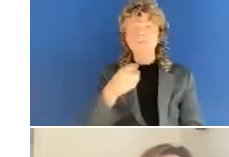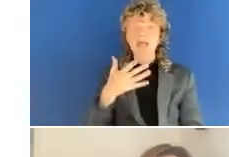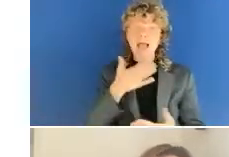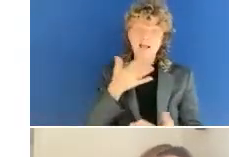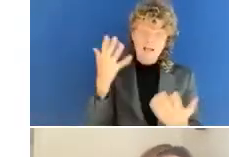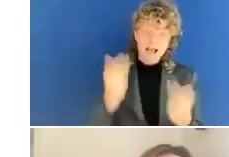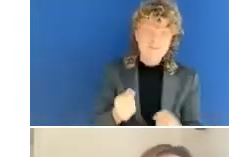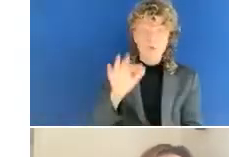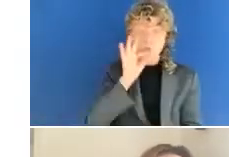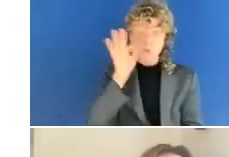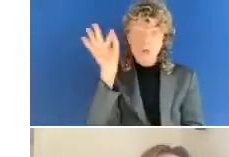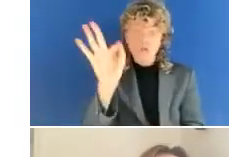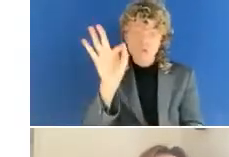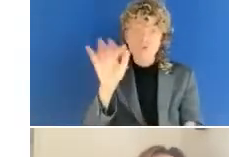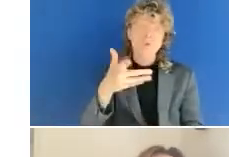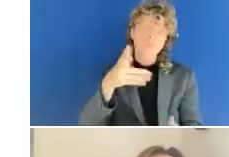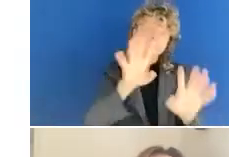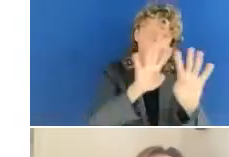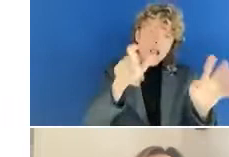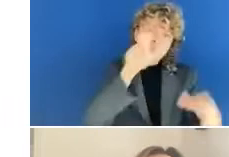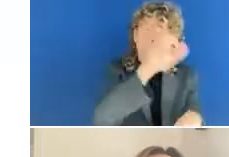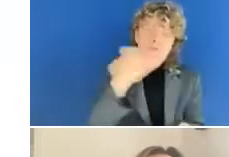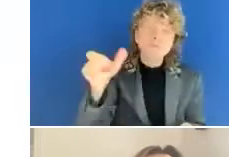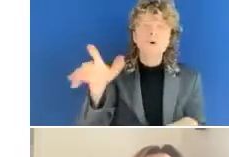Q&A section.